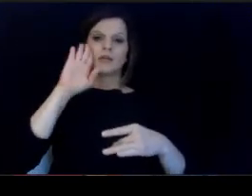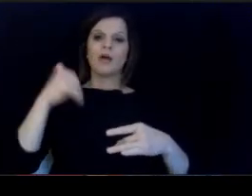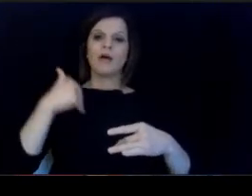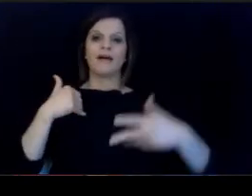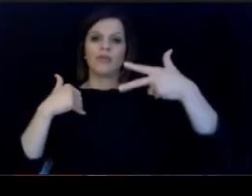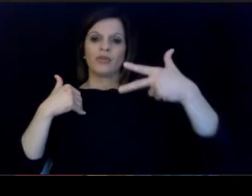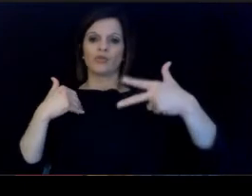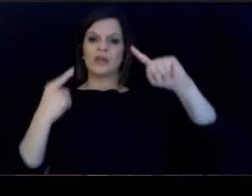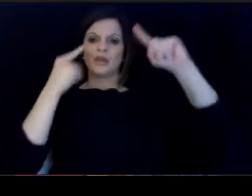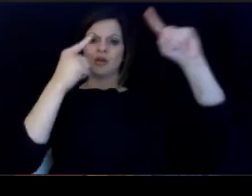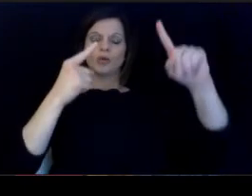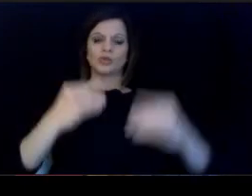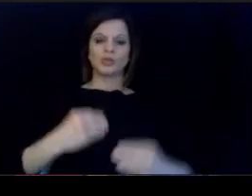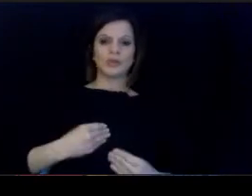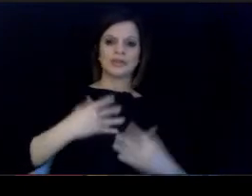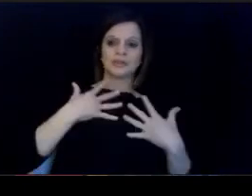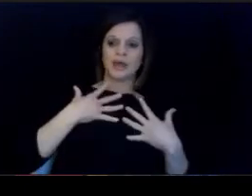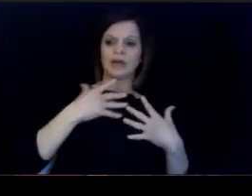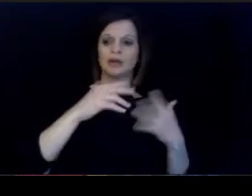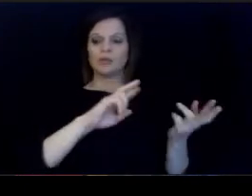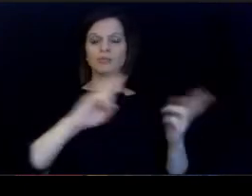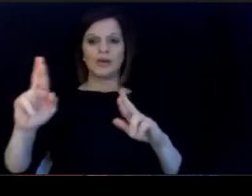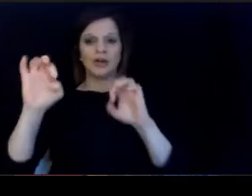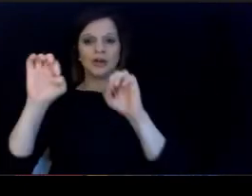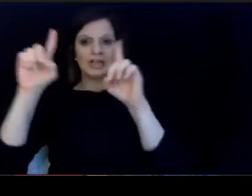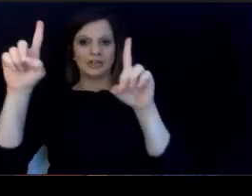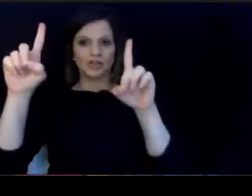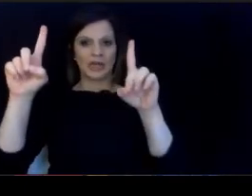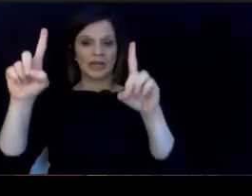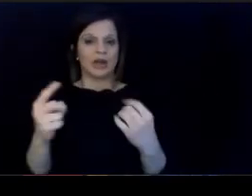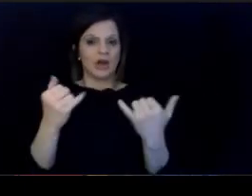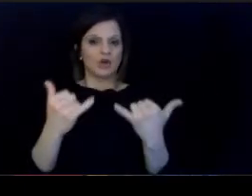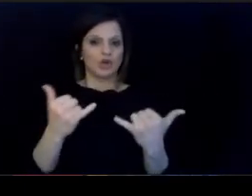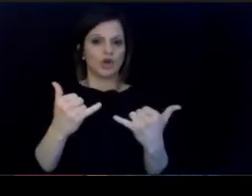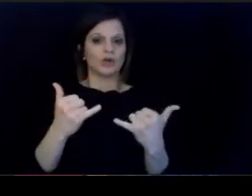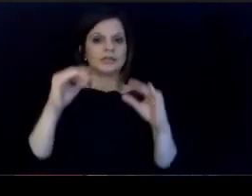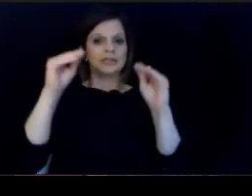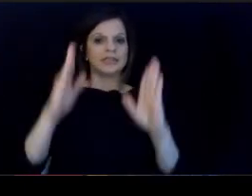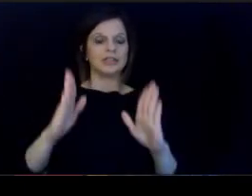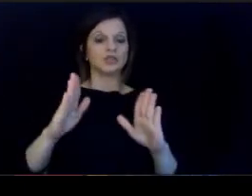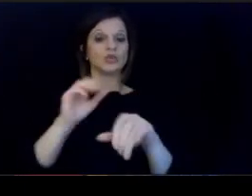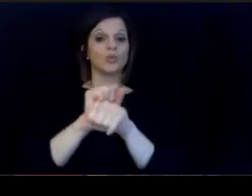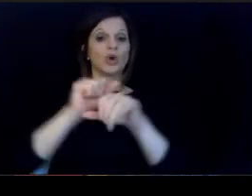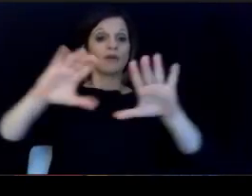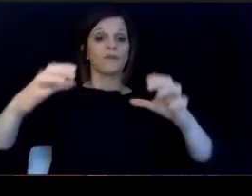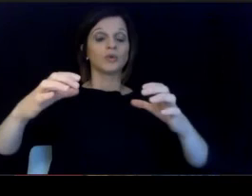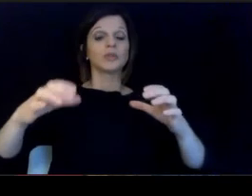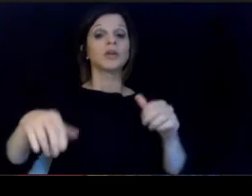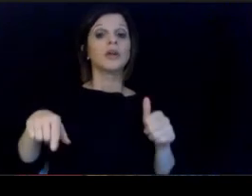to prepare and educate our future. and current teacher workforce. The first of these initiatives.